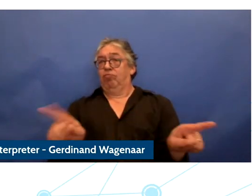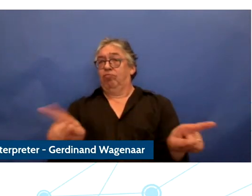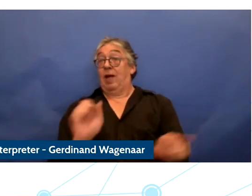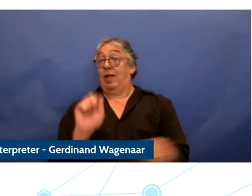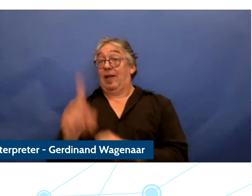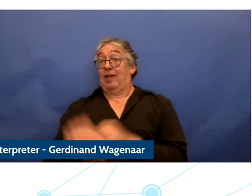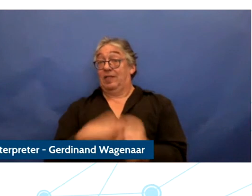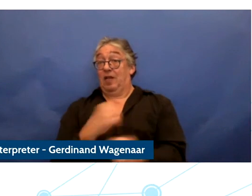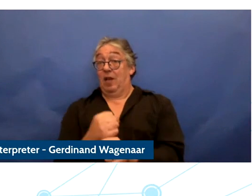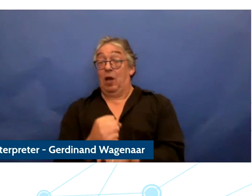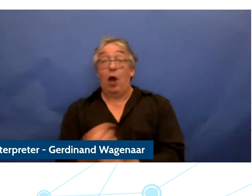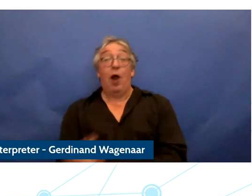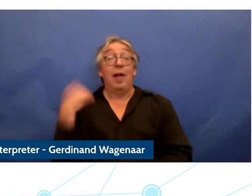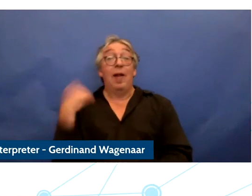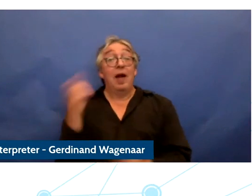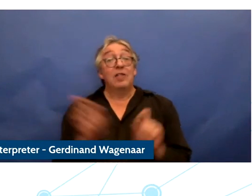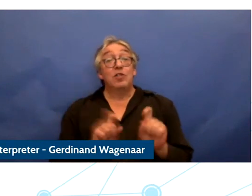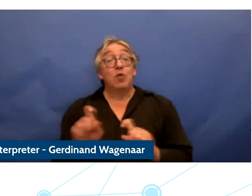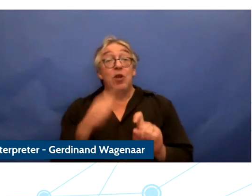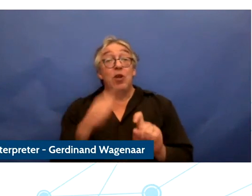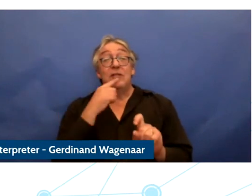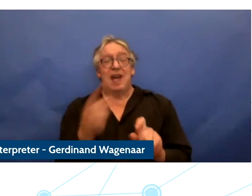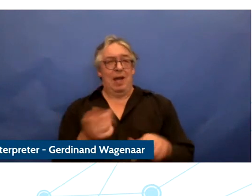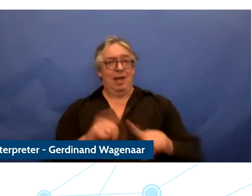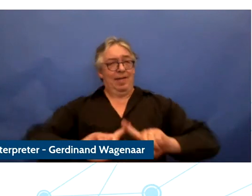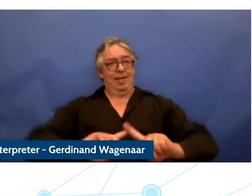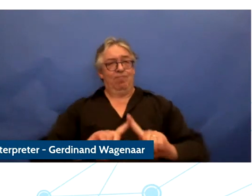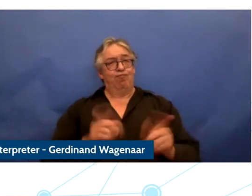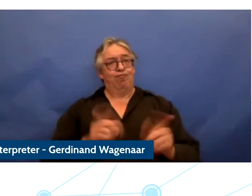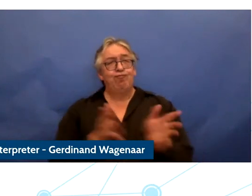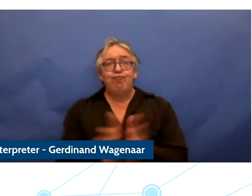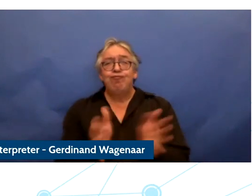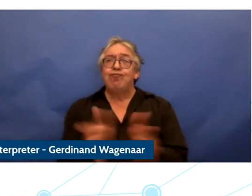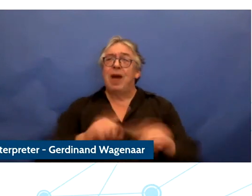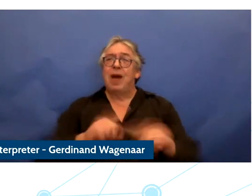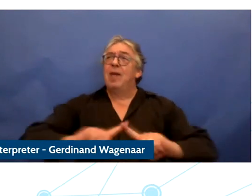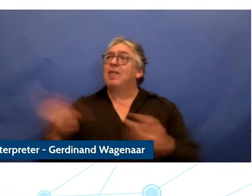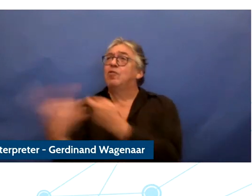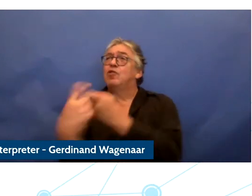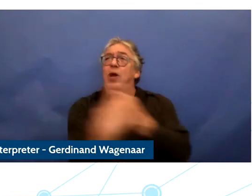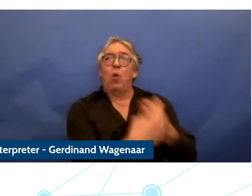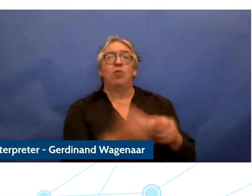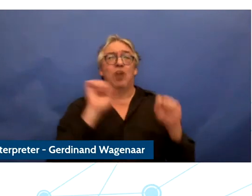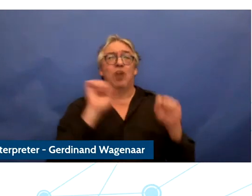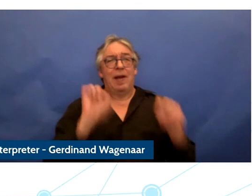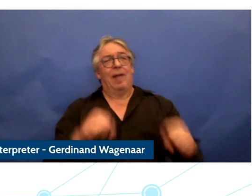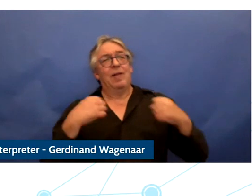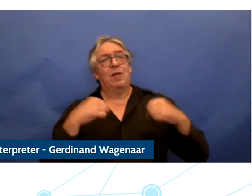it talked about what difference stakeholders could and should do and to